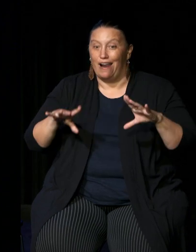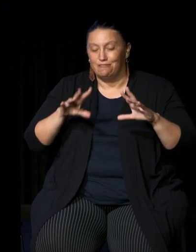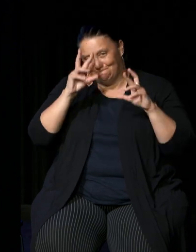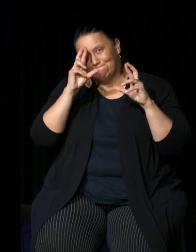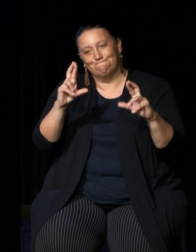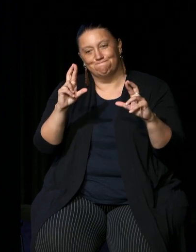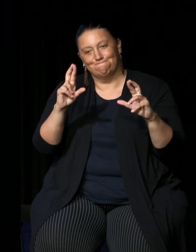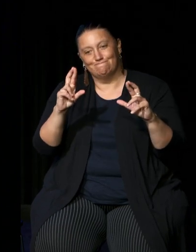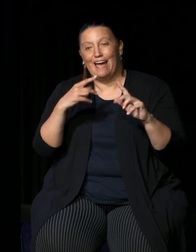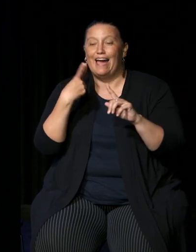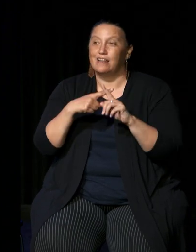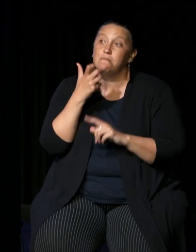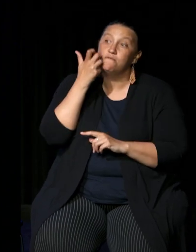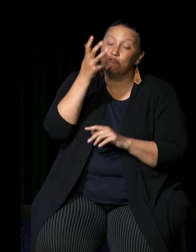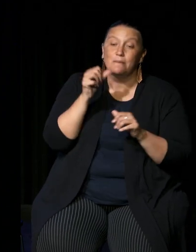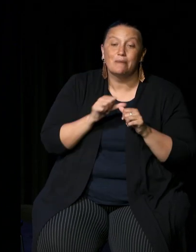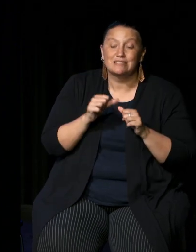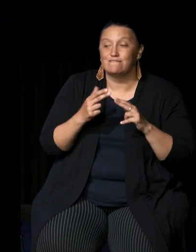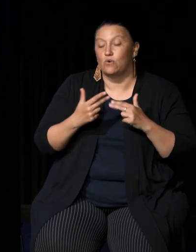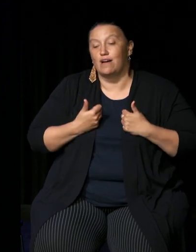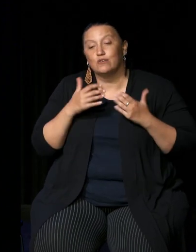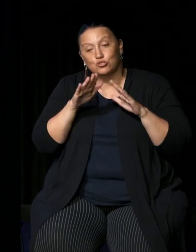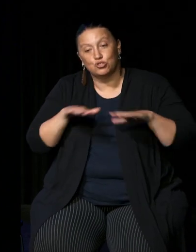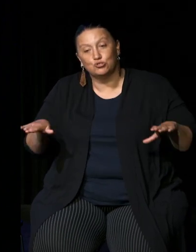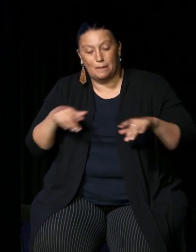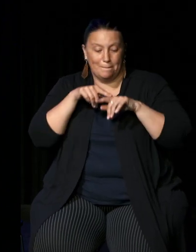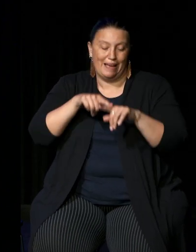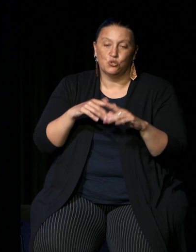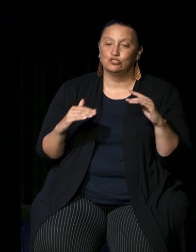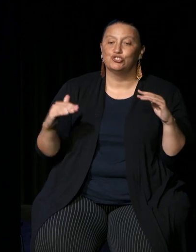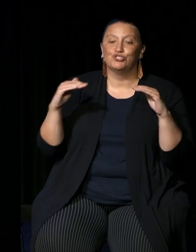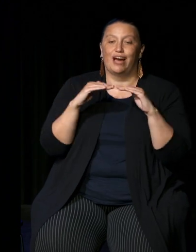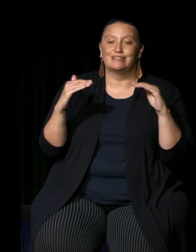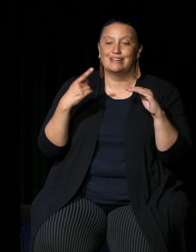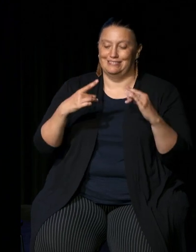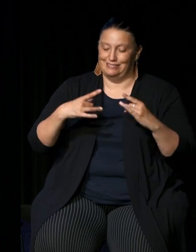and a better future for our children based on Justice and self-determination